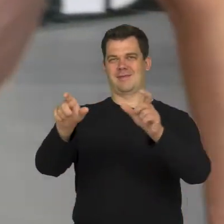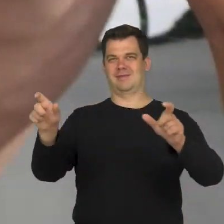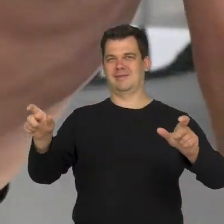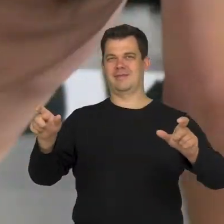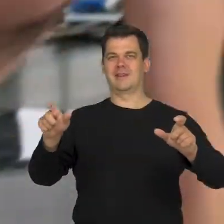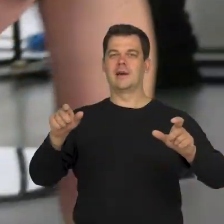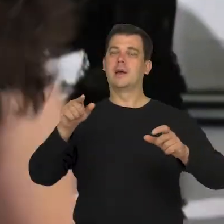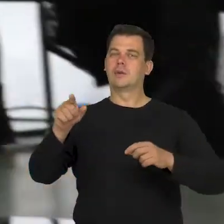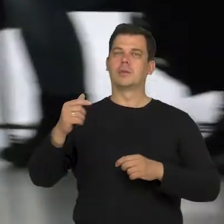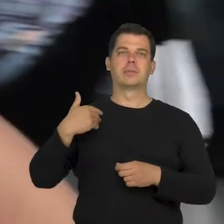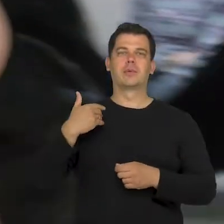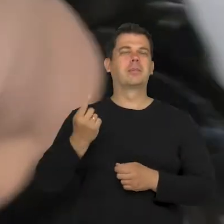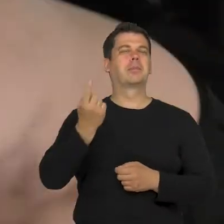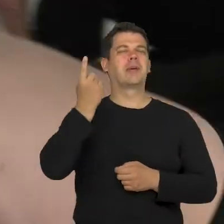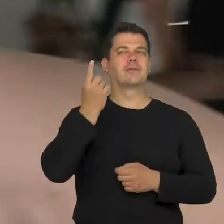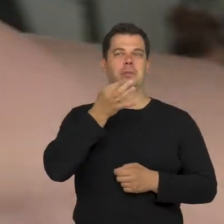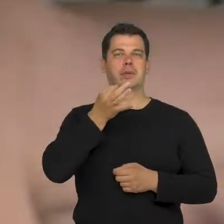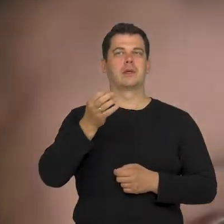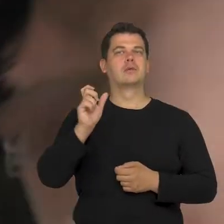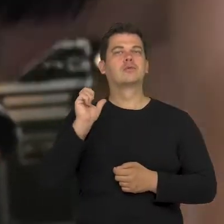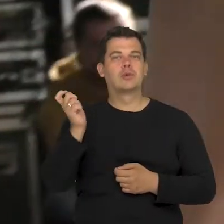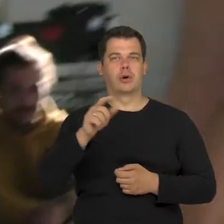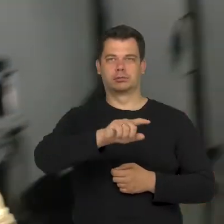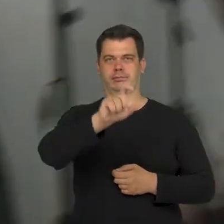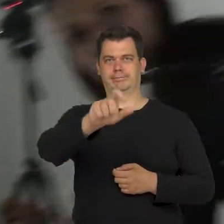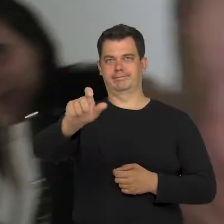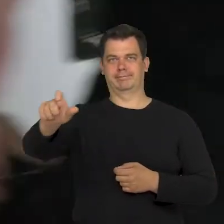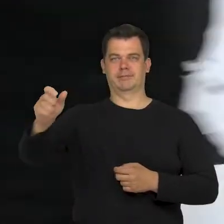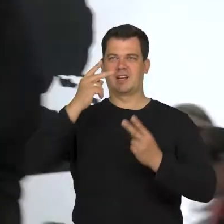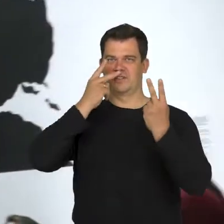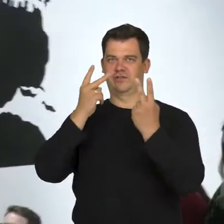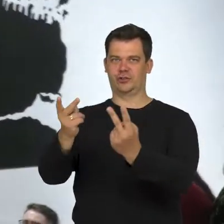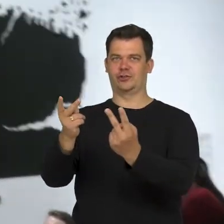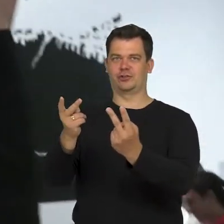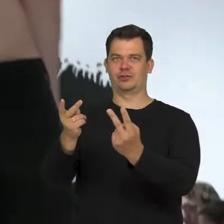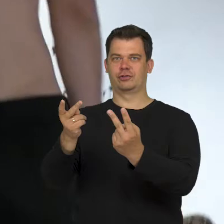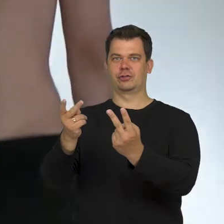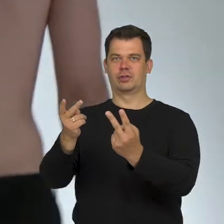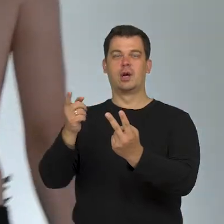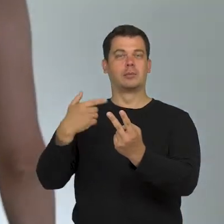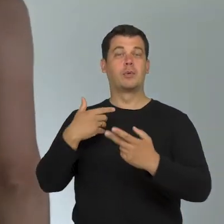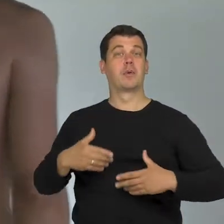So the basic question for us was "what do you see?" And we really started with a very general description